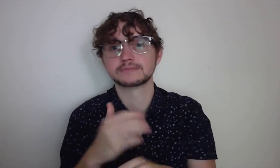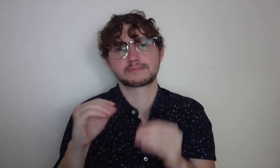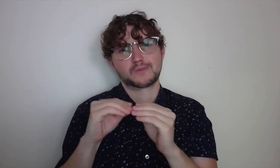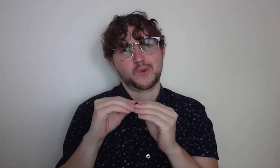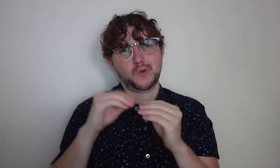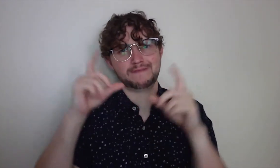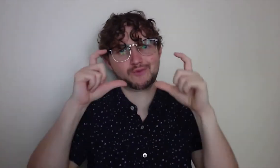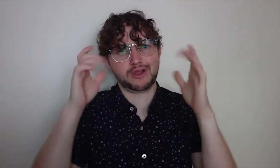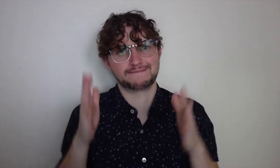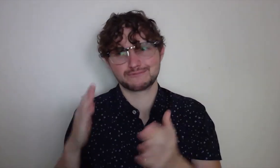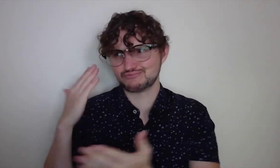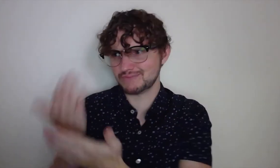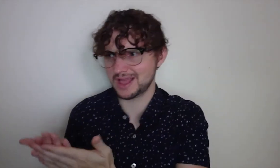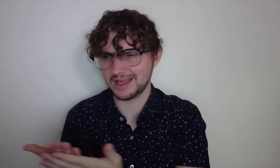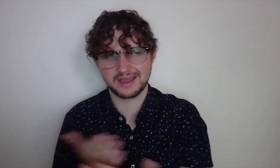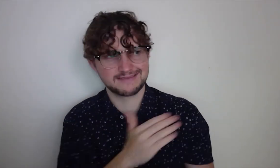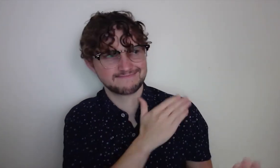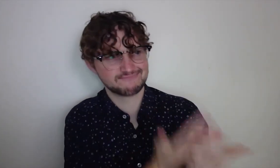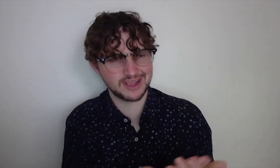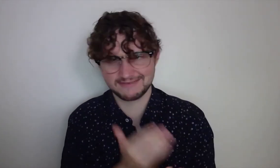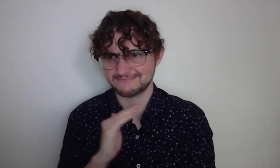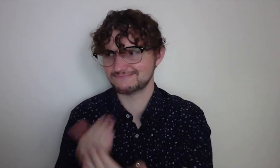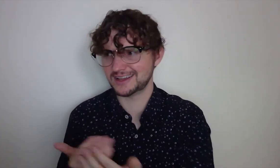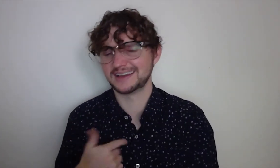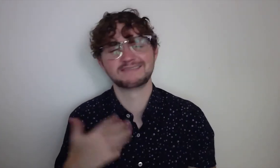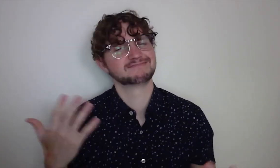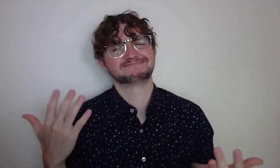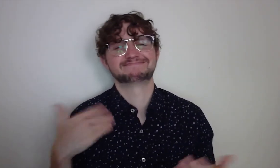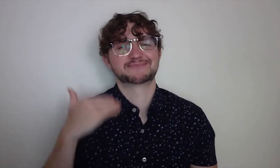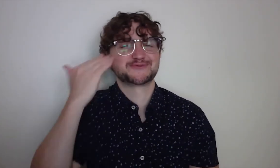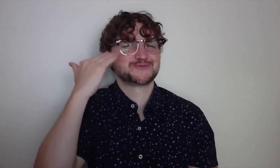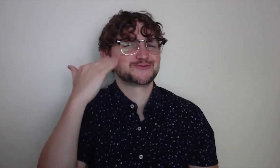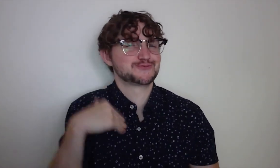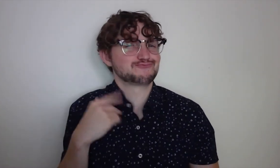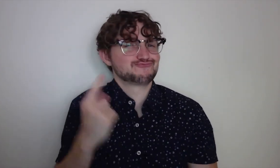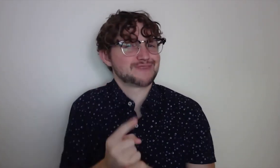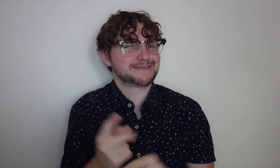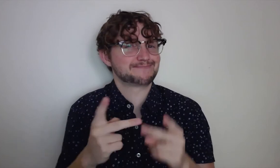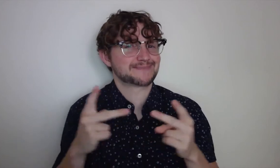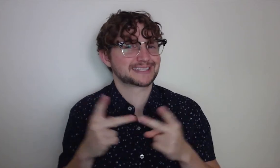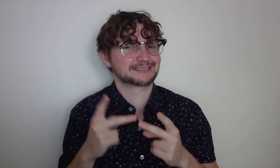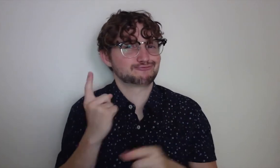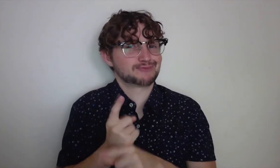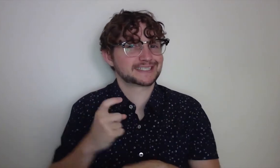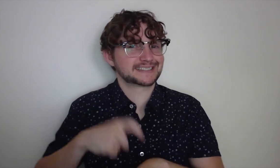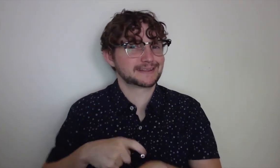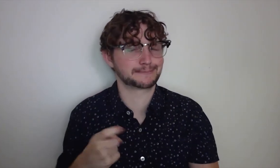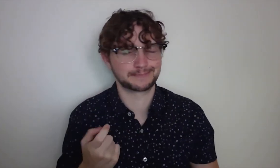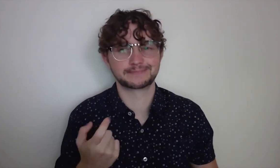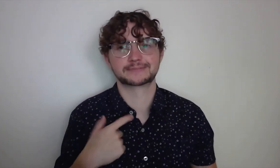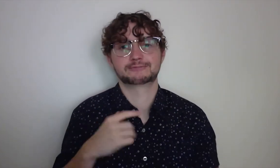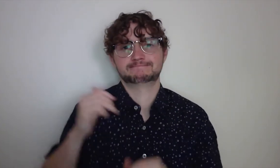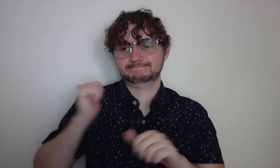I set up my equipment and my camera and I noticed other photographers arriving after me, I knew I must have been in the right